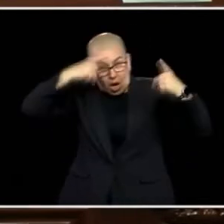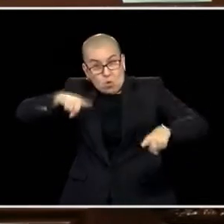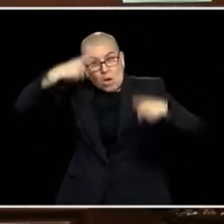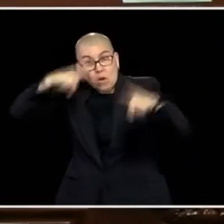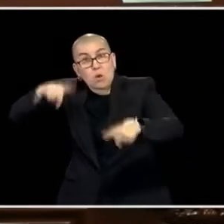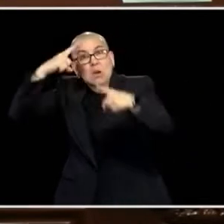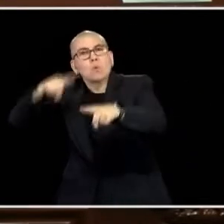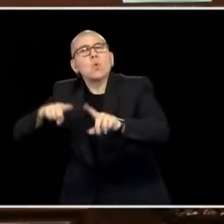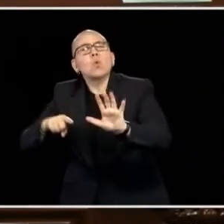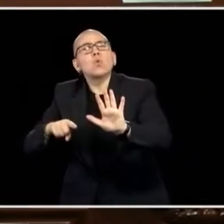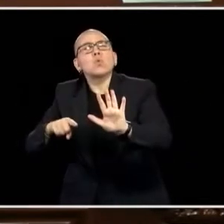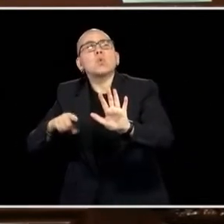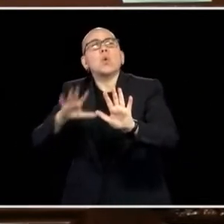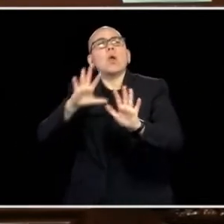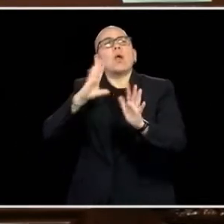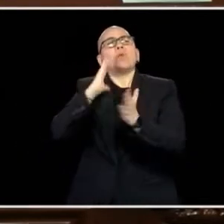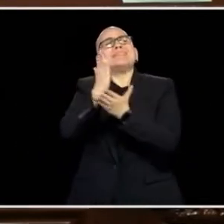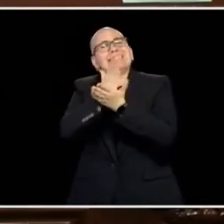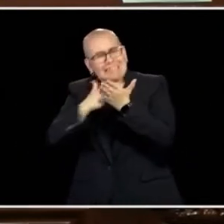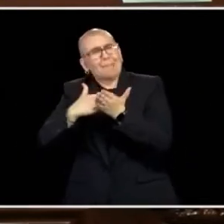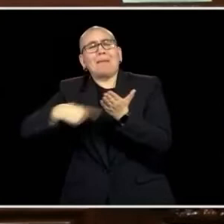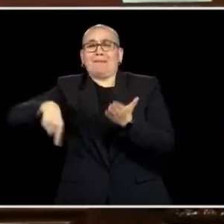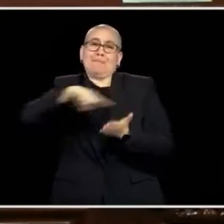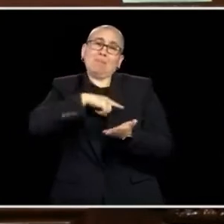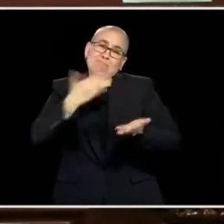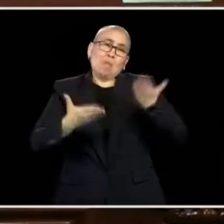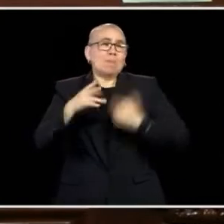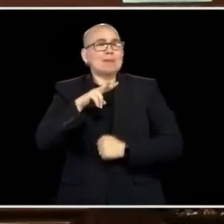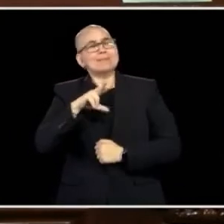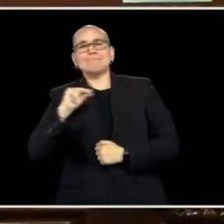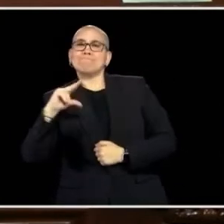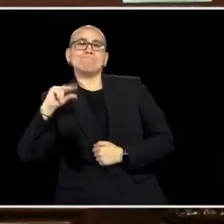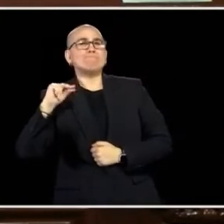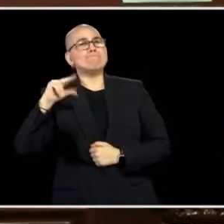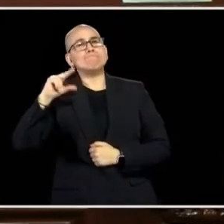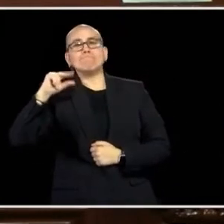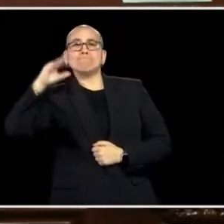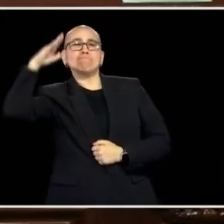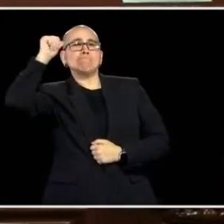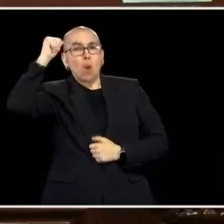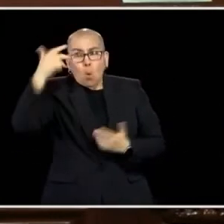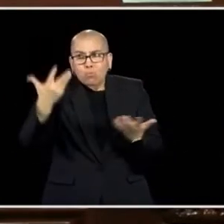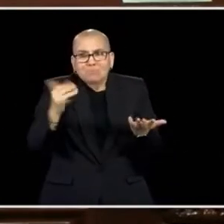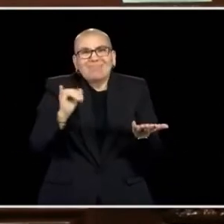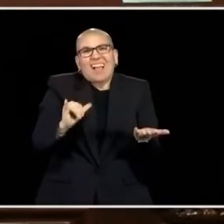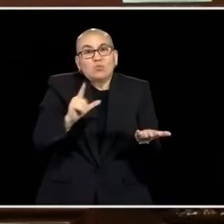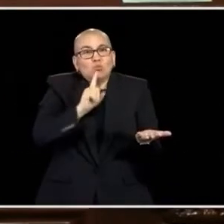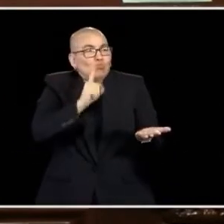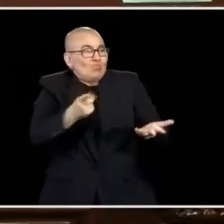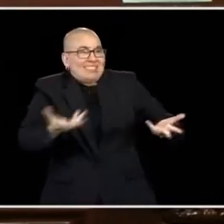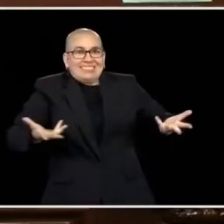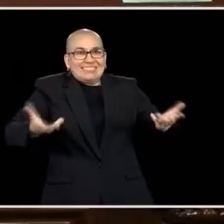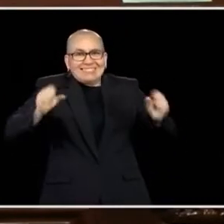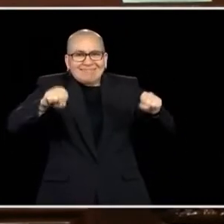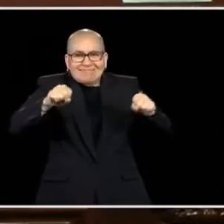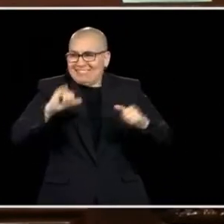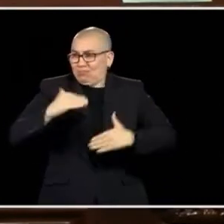HONEST, SOME OF US WON'T AGREE ON ANYTHING. THAT IS THE REALITY. THAT IS A DEMOCRACY. THAT'S THE WAY SOME OF THIS IS.